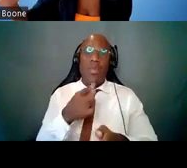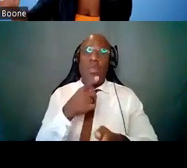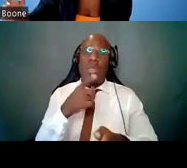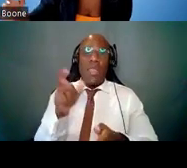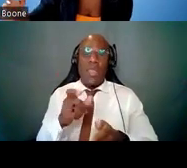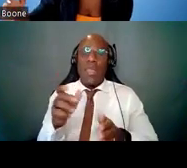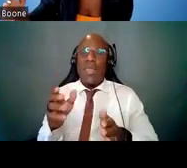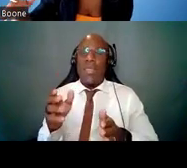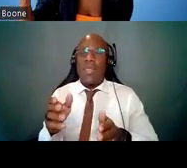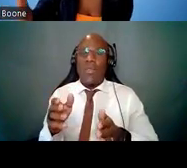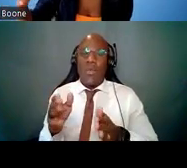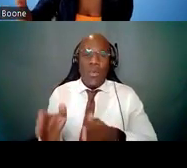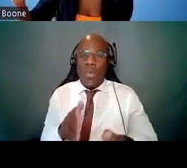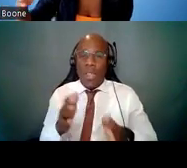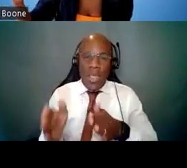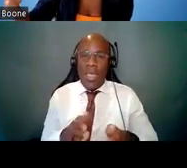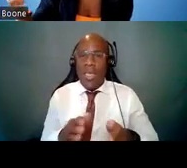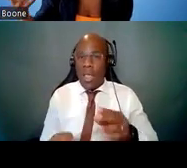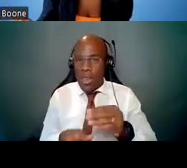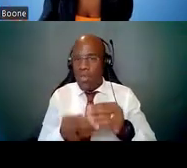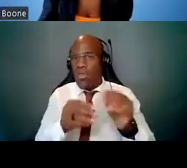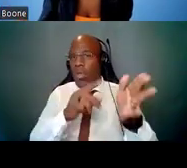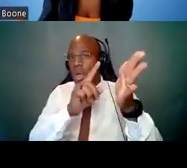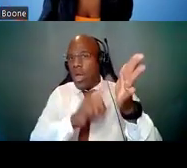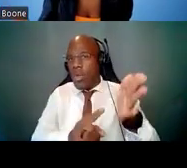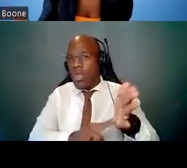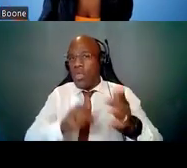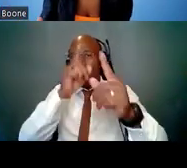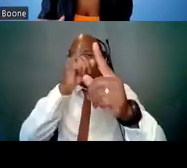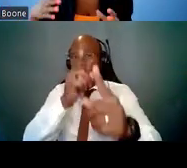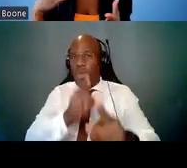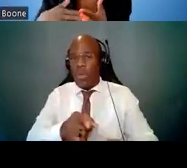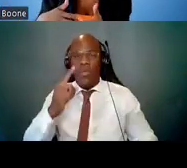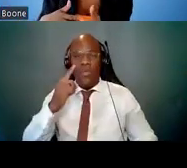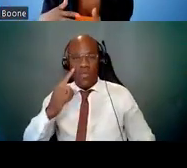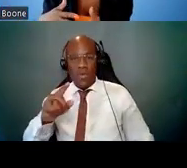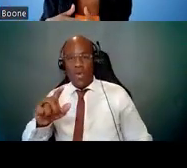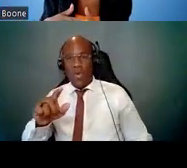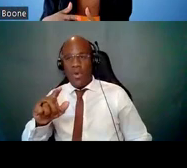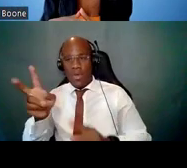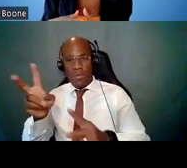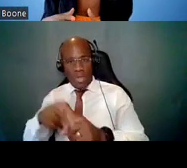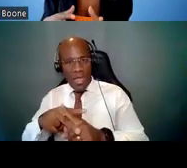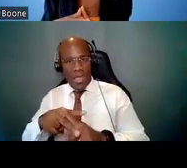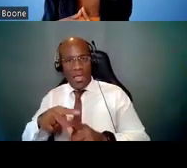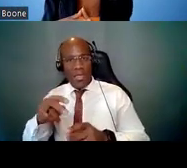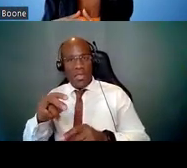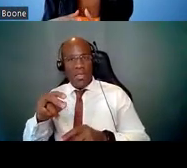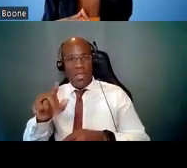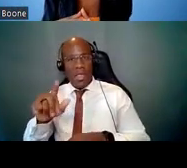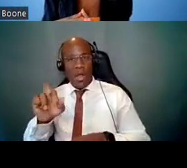aims in order to apply for the NIH LRPs. You literally tell us about what you're already doing